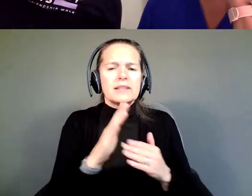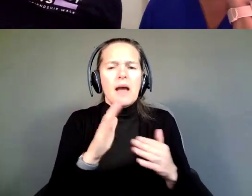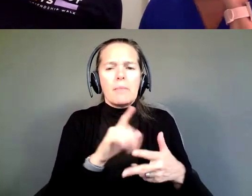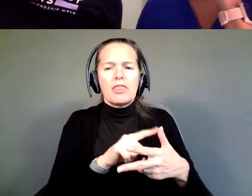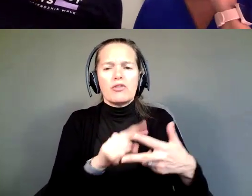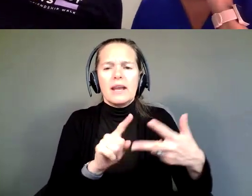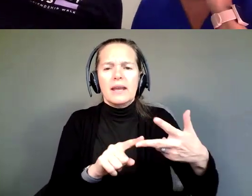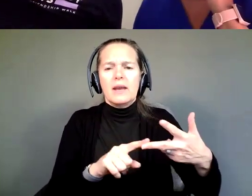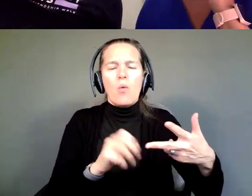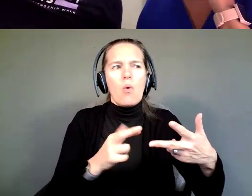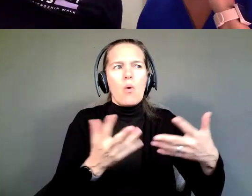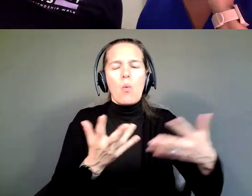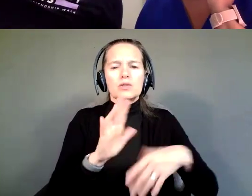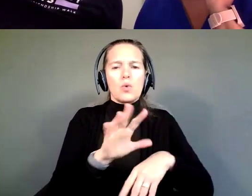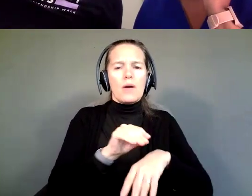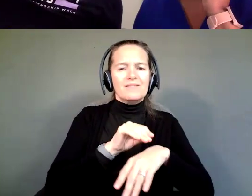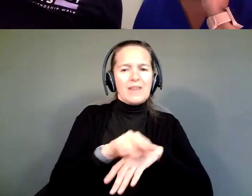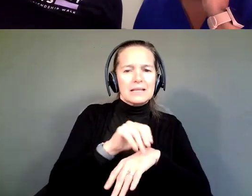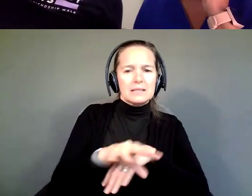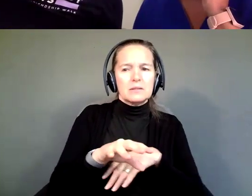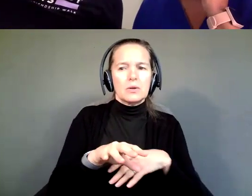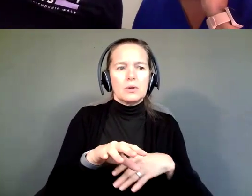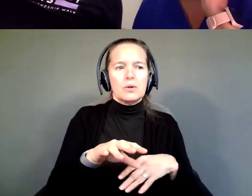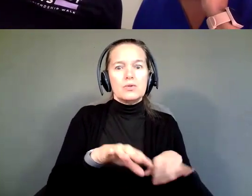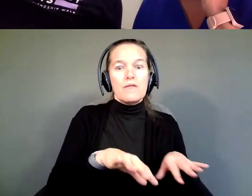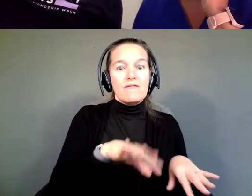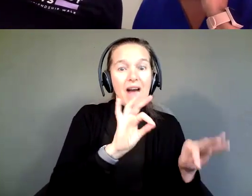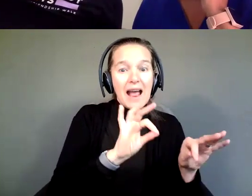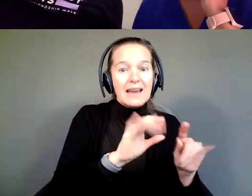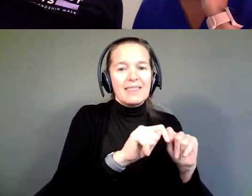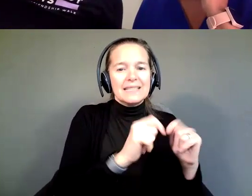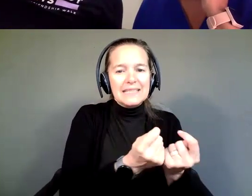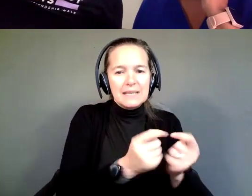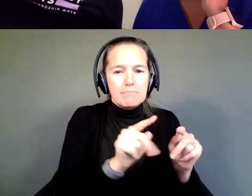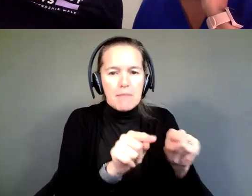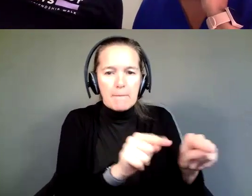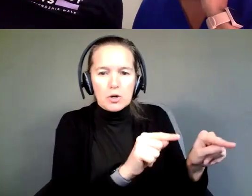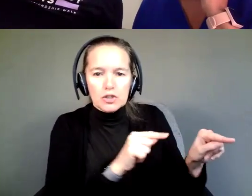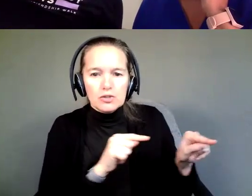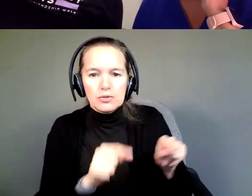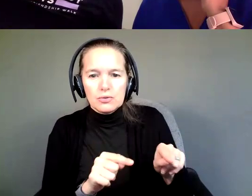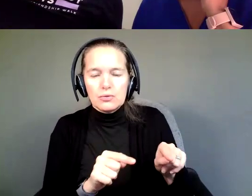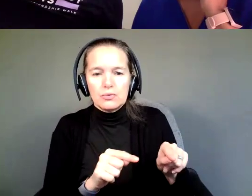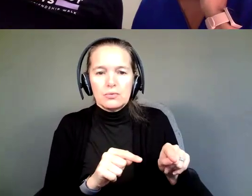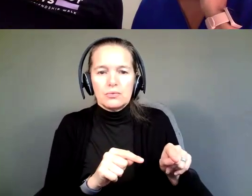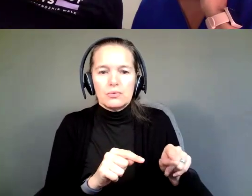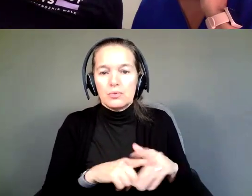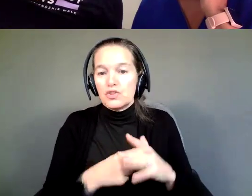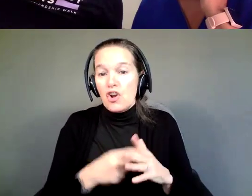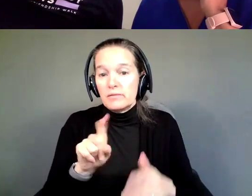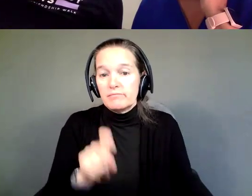Or what is your advice in finding the team members in order to really start.